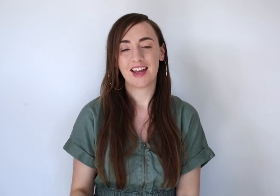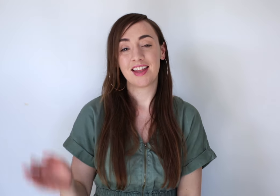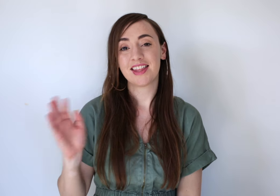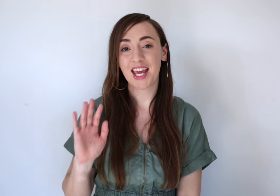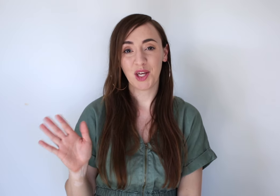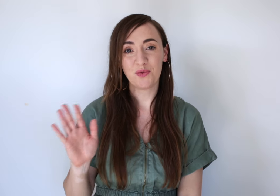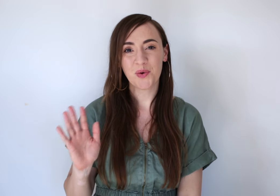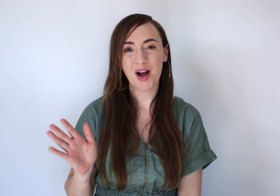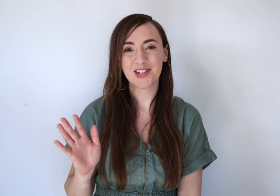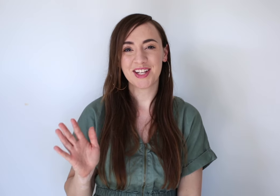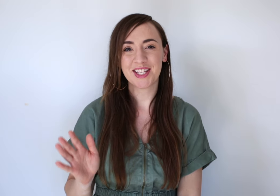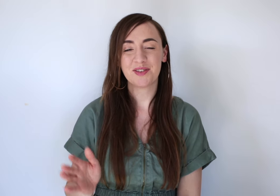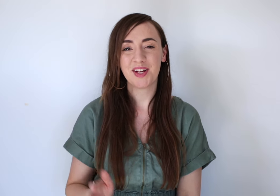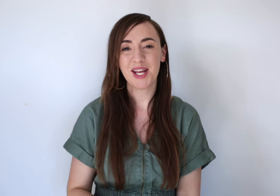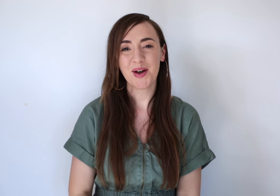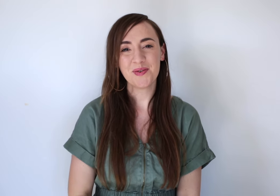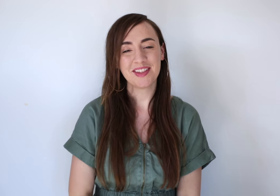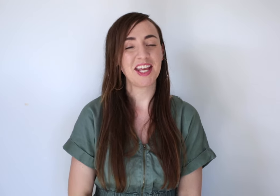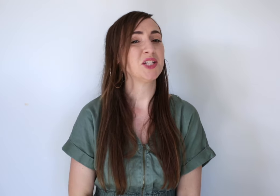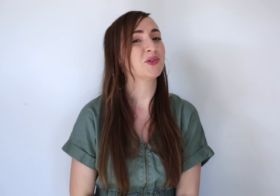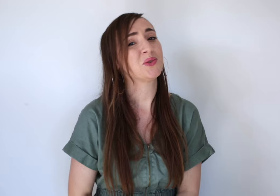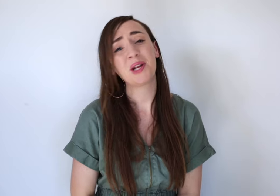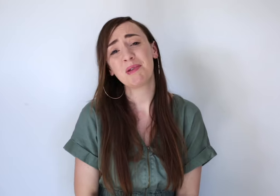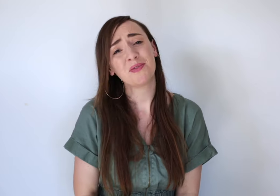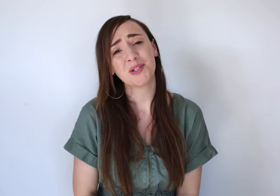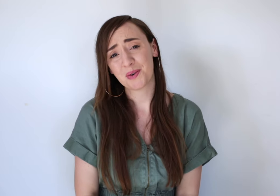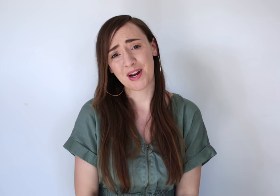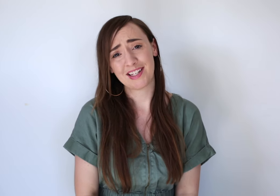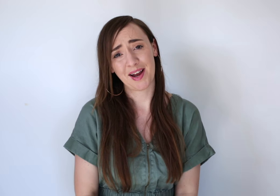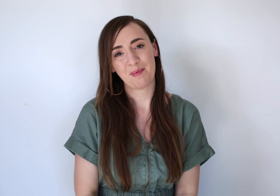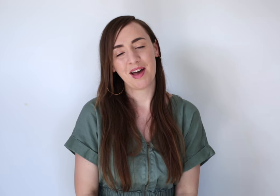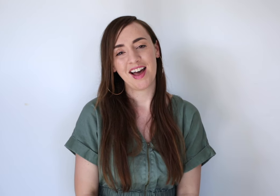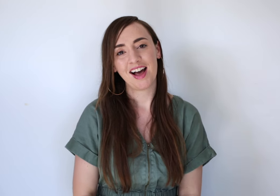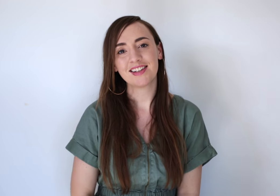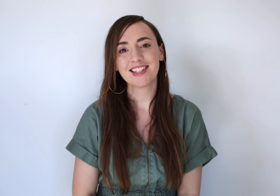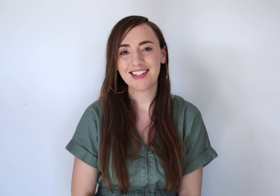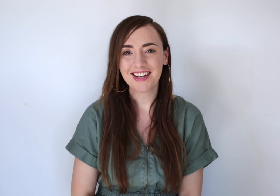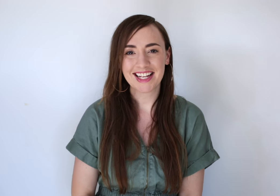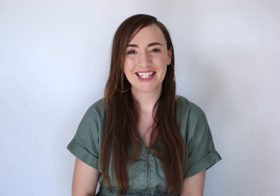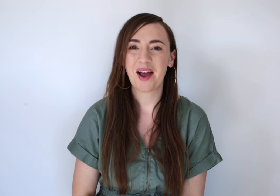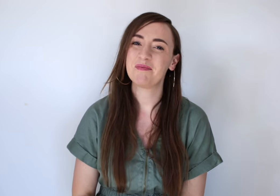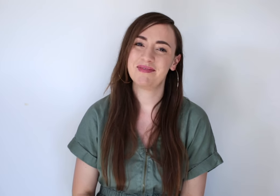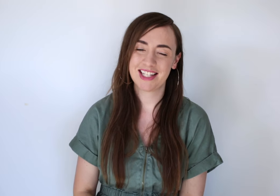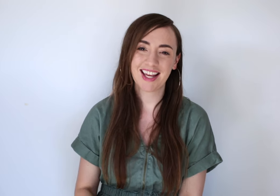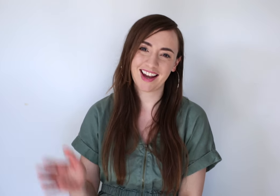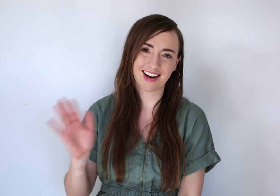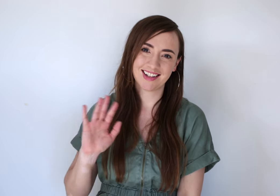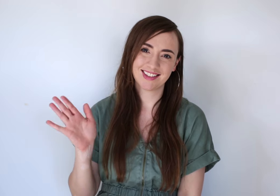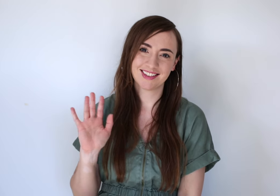Thank you for watching this video. Thanks for joining me for storytime. I'll see you next time. Take care.